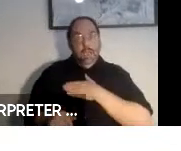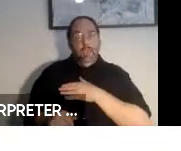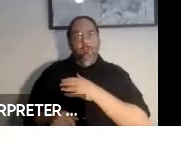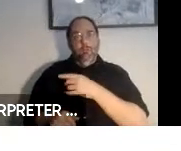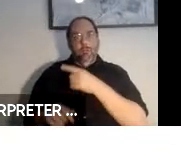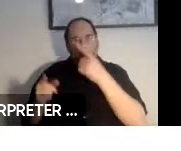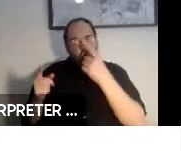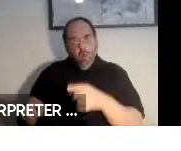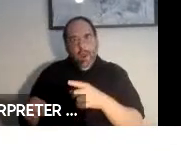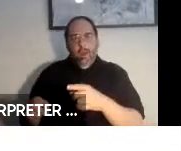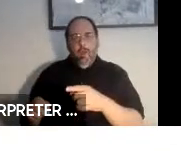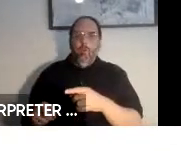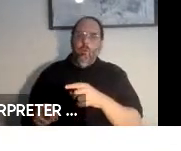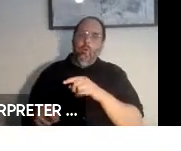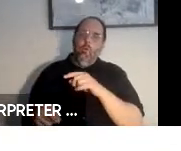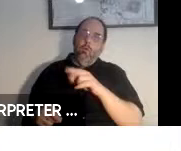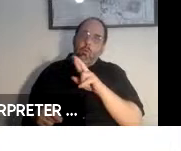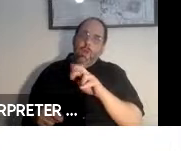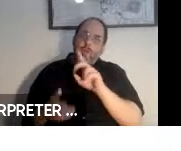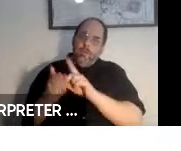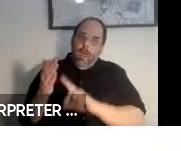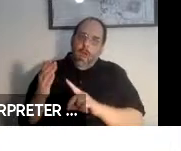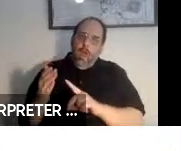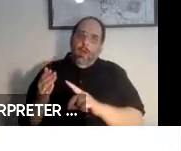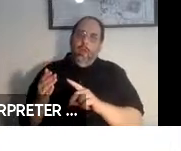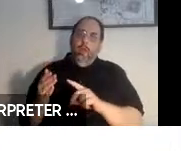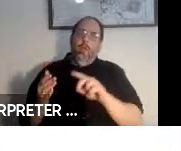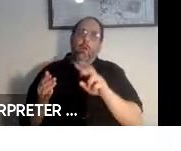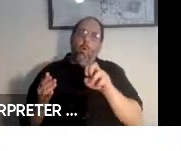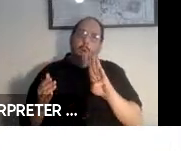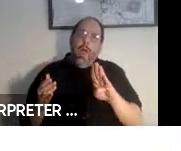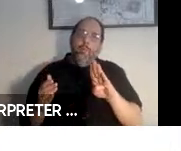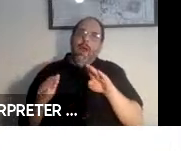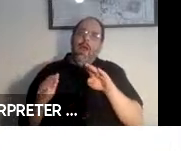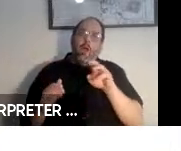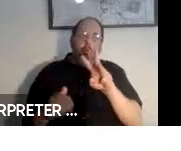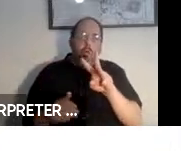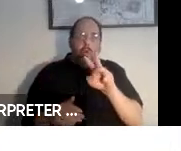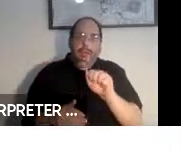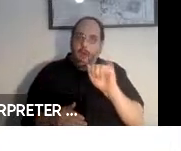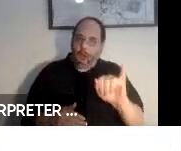to the website and read up on WAI - web accessibility initiative. Which I did obviously